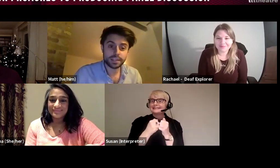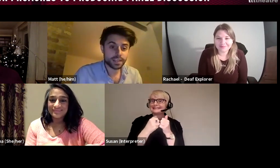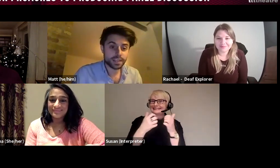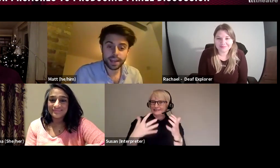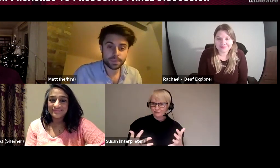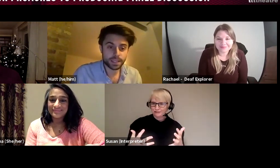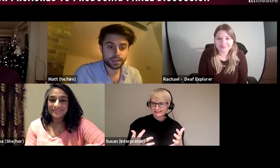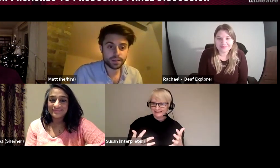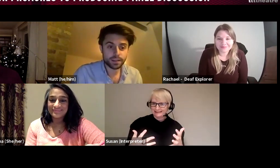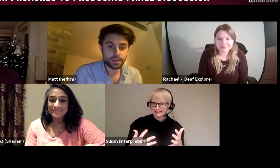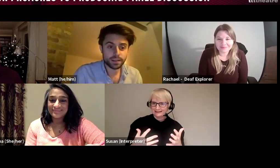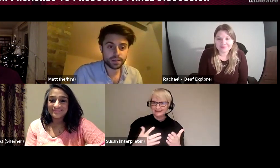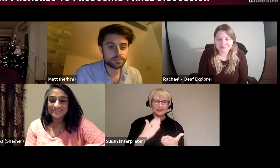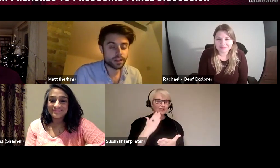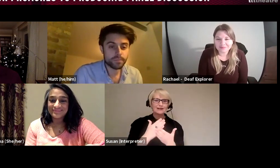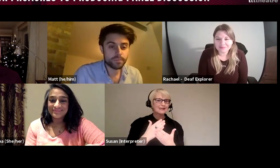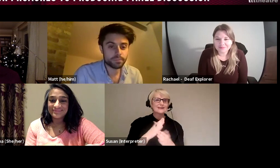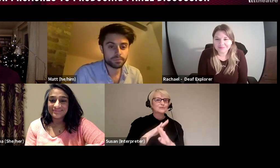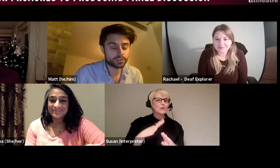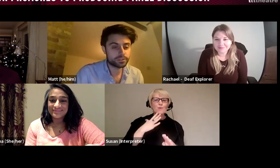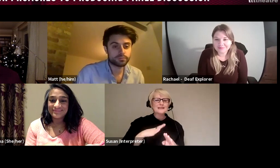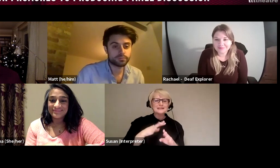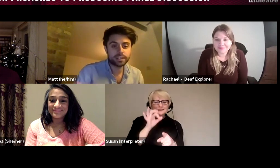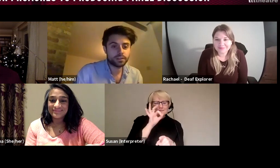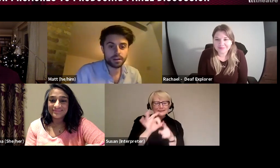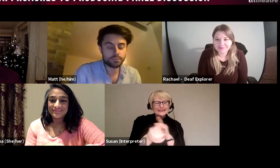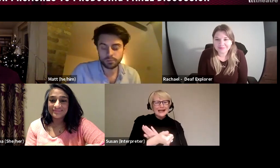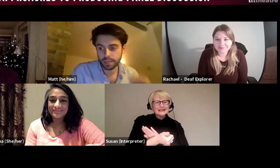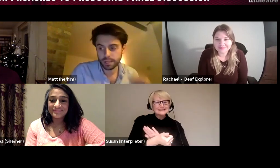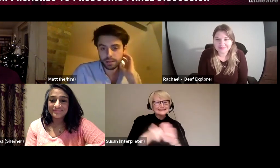to have any particular skill to come in and be a producer. Rachael and I were talking earlier and